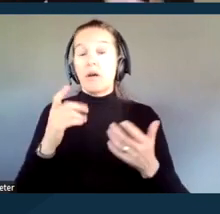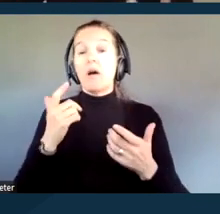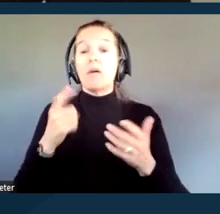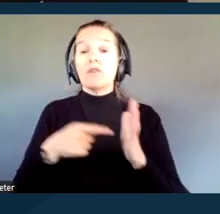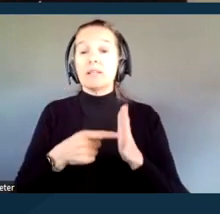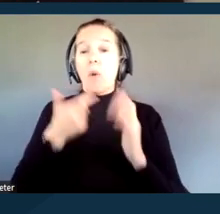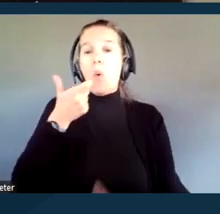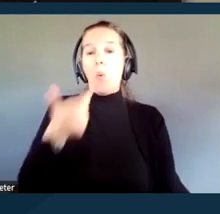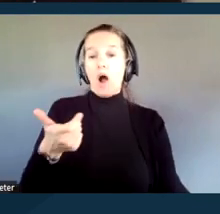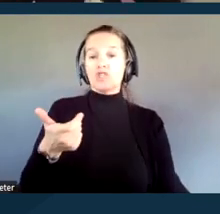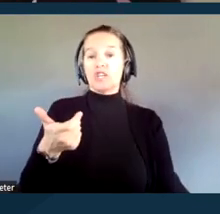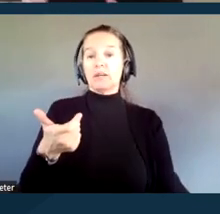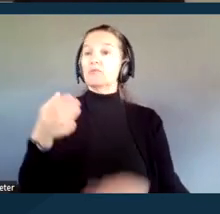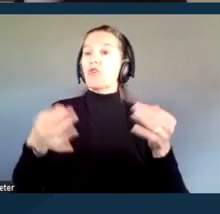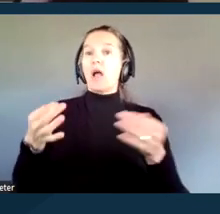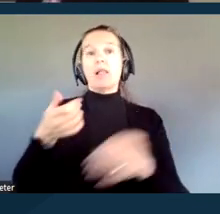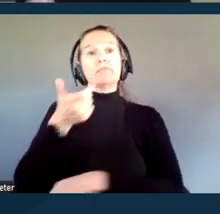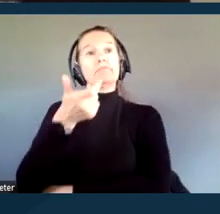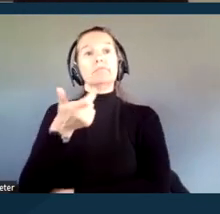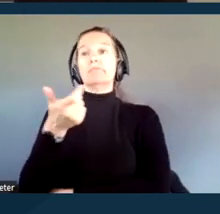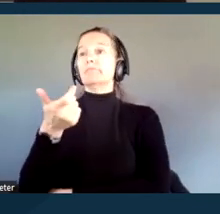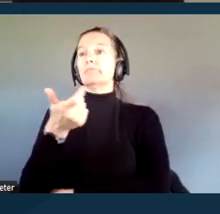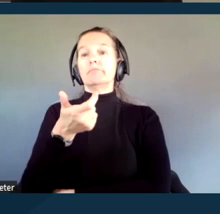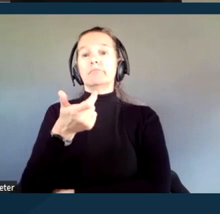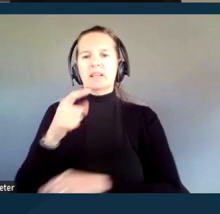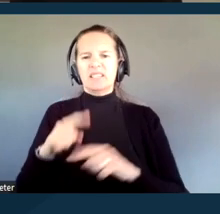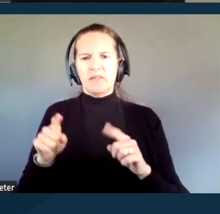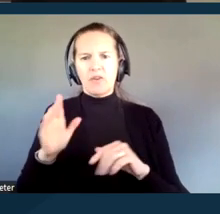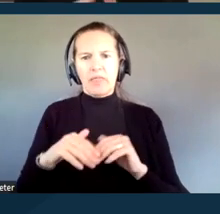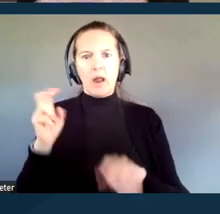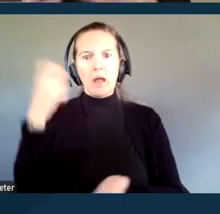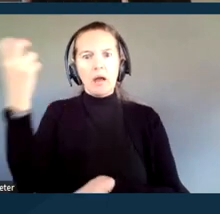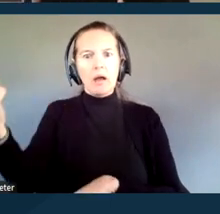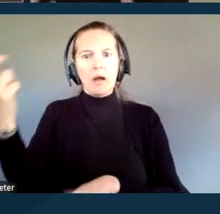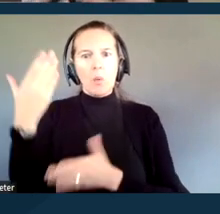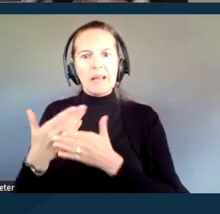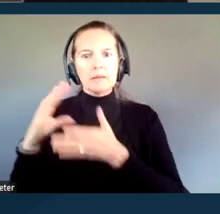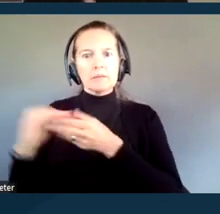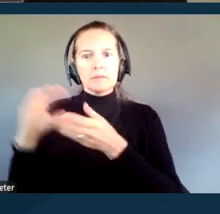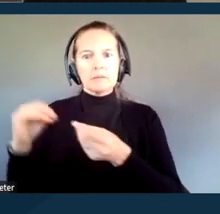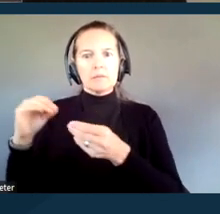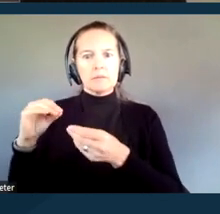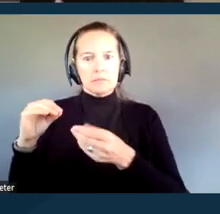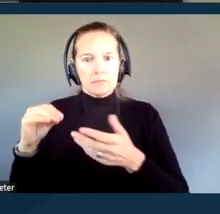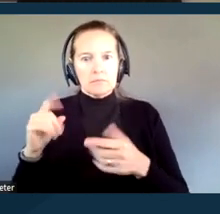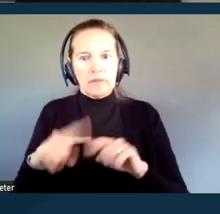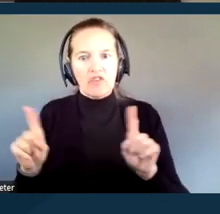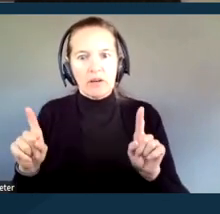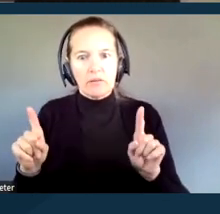from the galley is going to be different than being the witness on the witness stand. The context in which the communication is taking place,